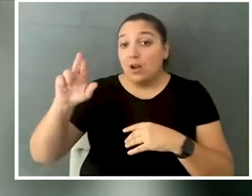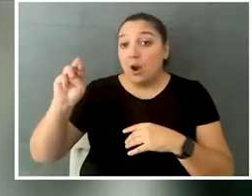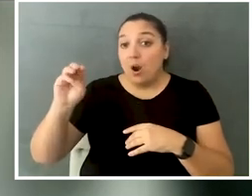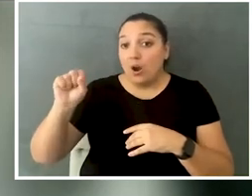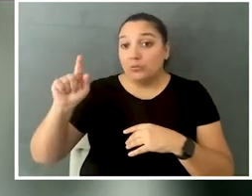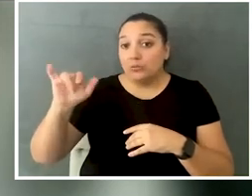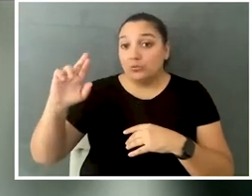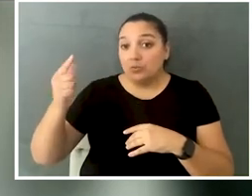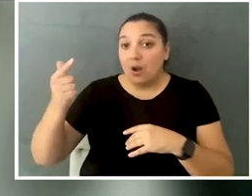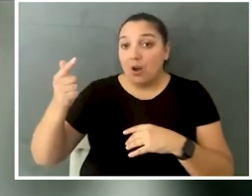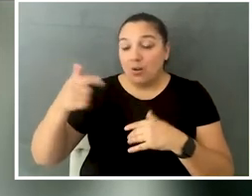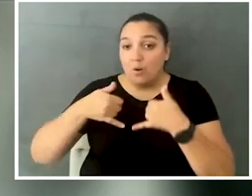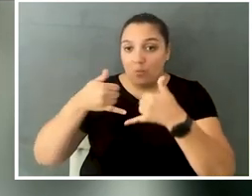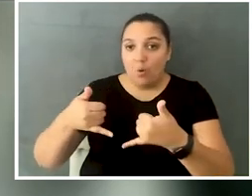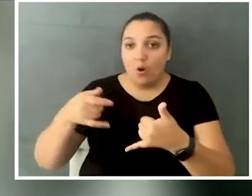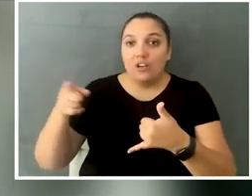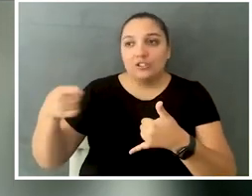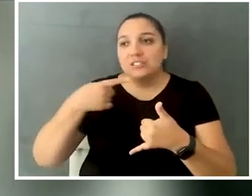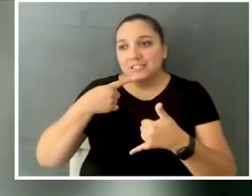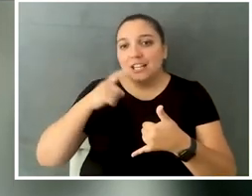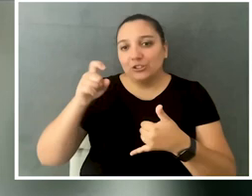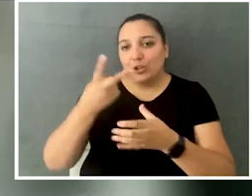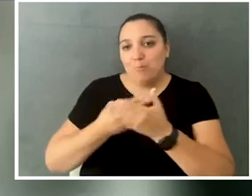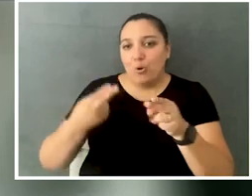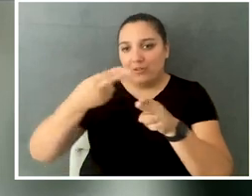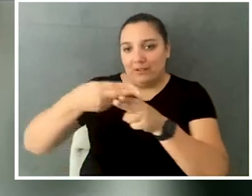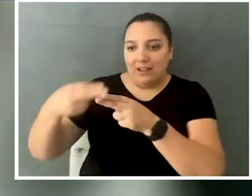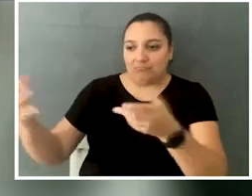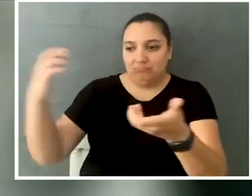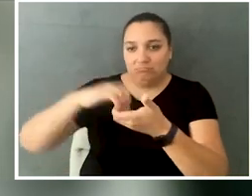but Judy was insistent we name it the Heumann-Armstrong Award to work as co-equal partners on this,